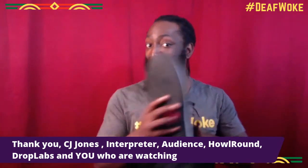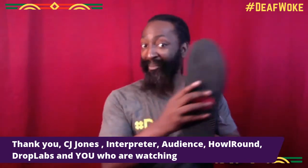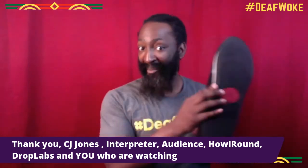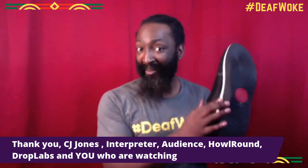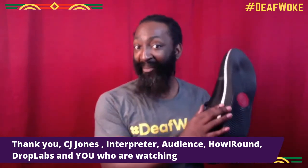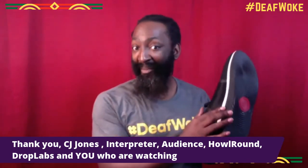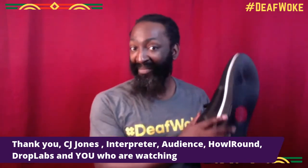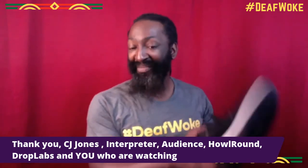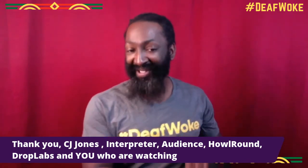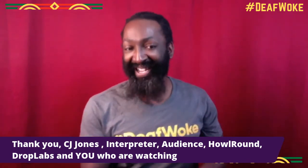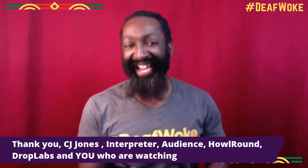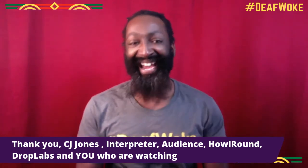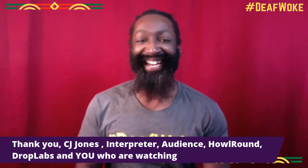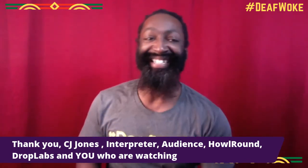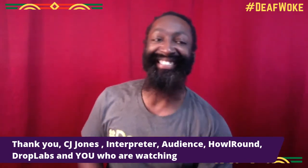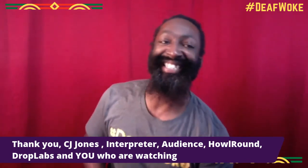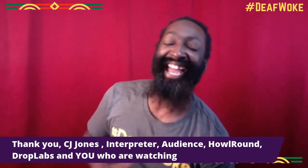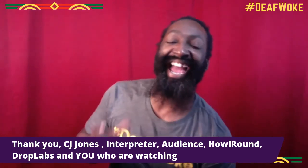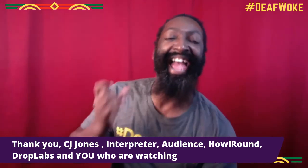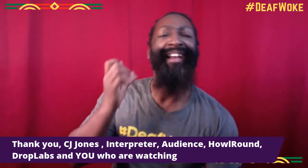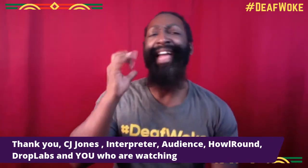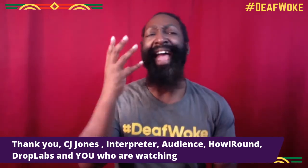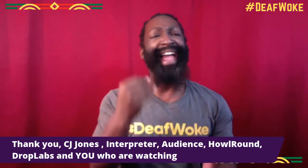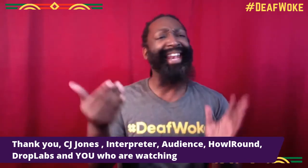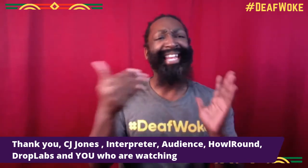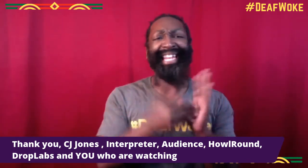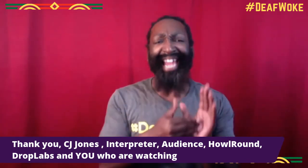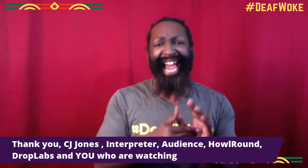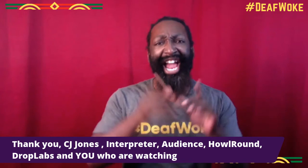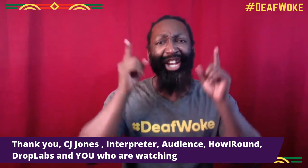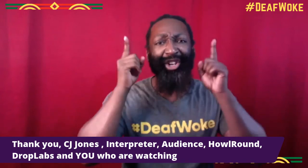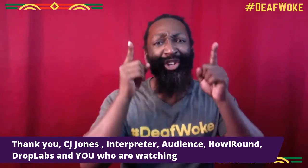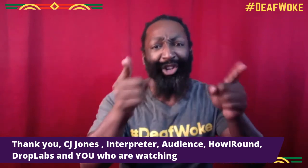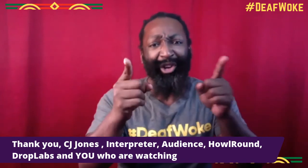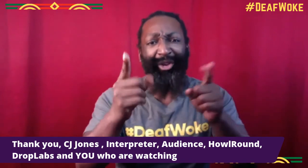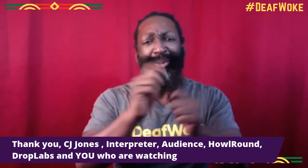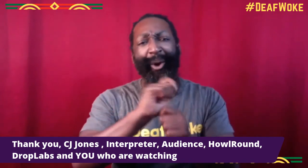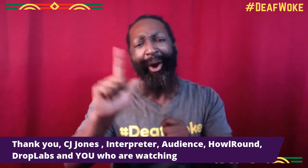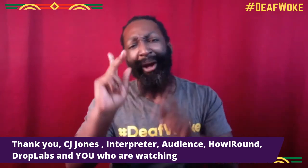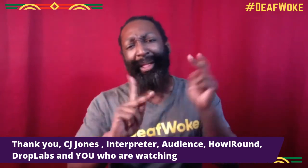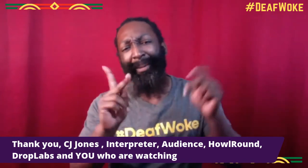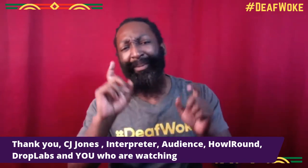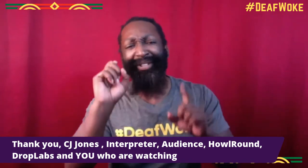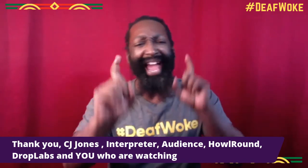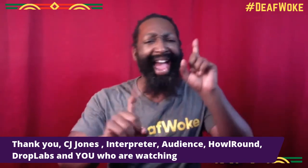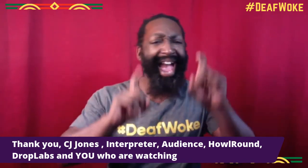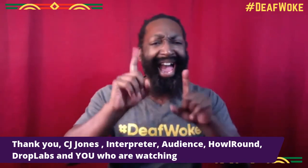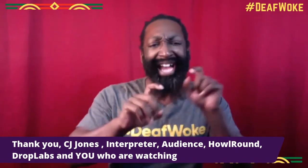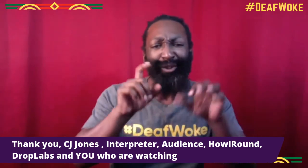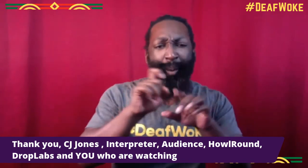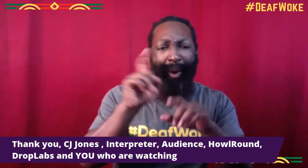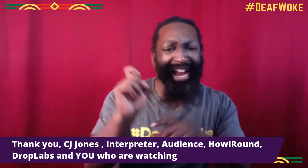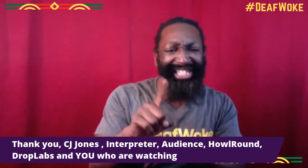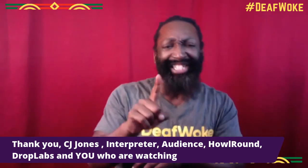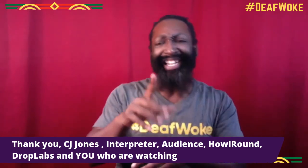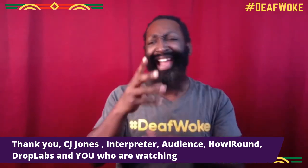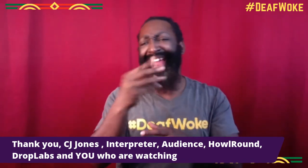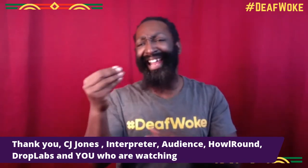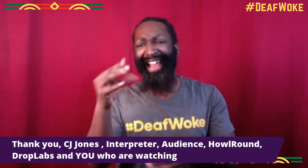who made these shoes, the sick beads and again, thank you to you, everyone who's watching,